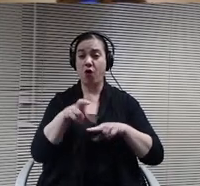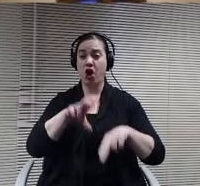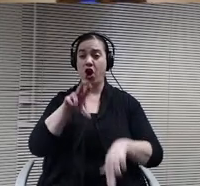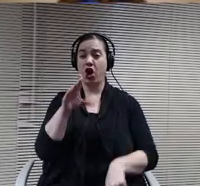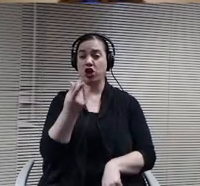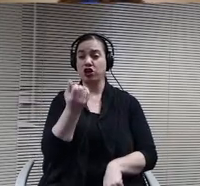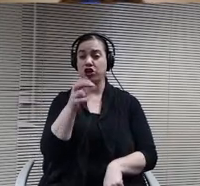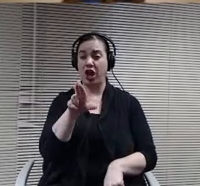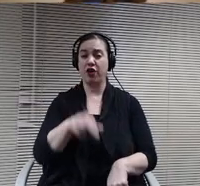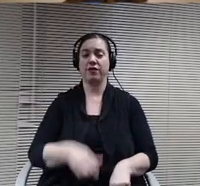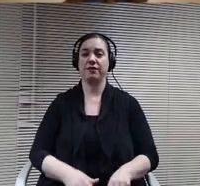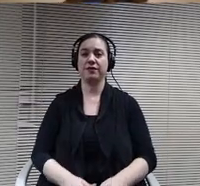Take it.